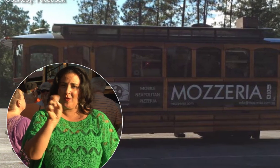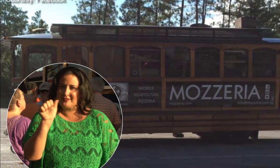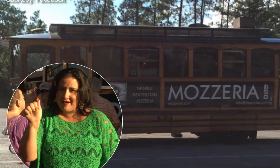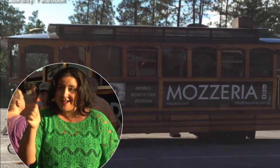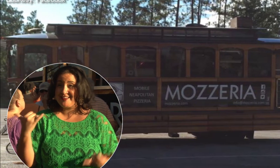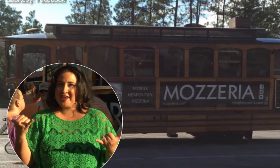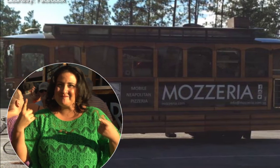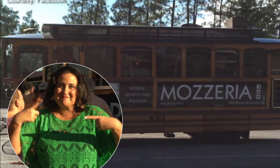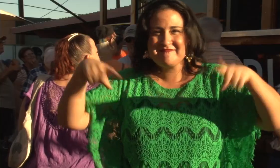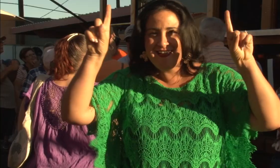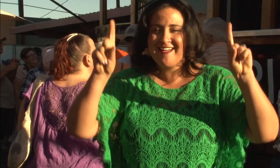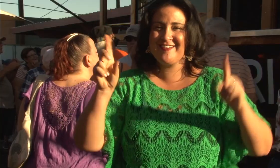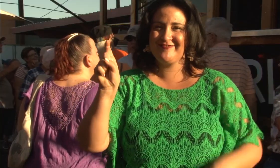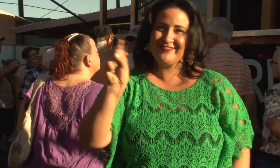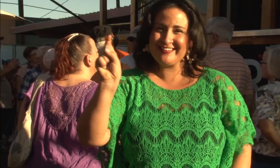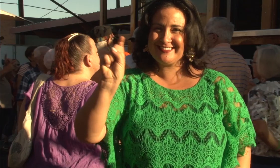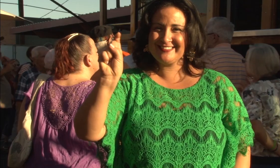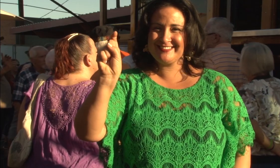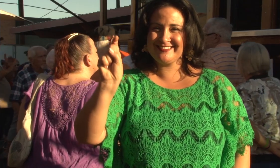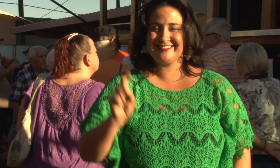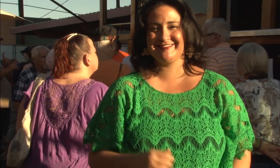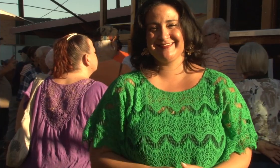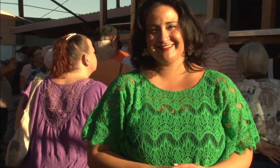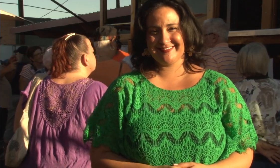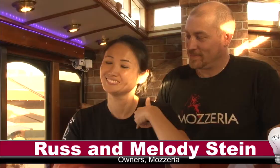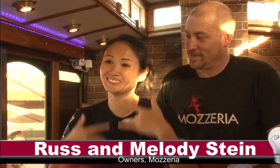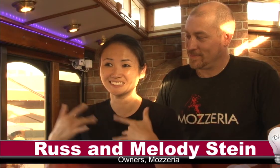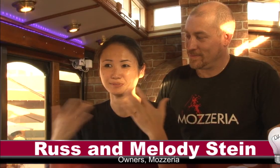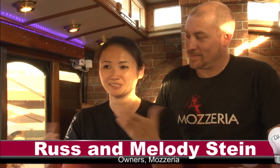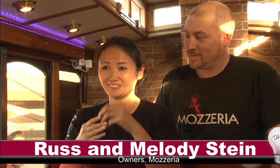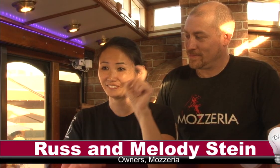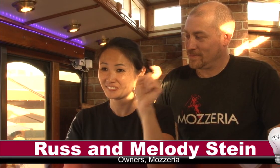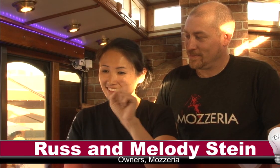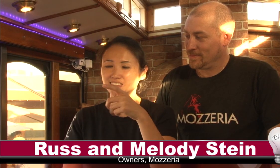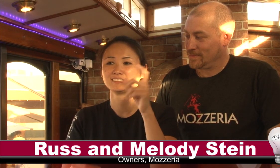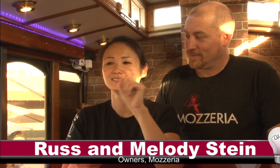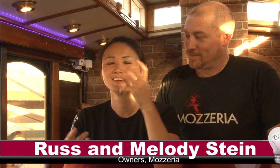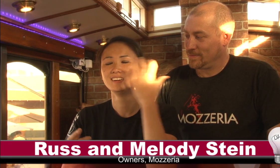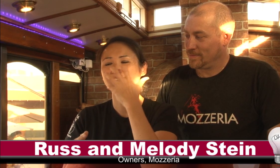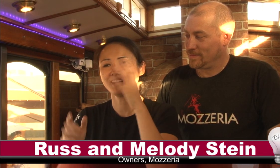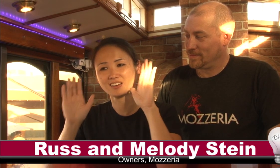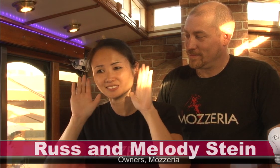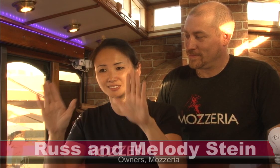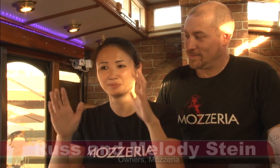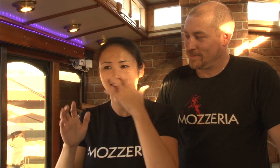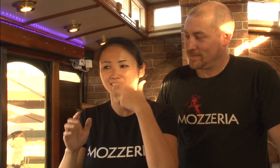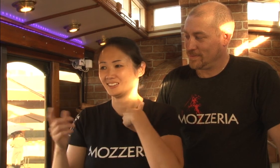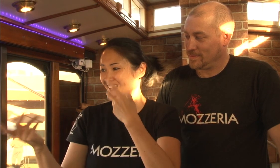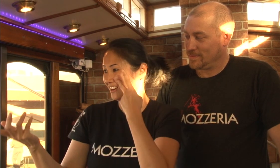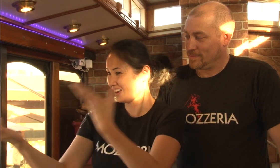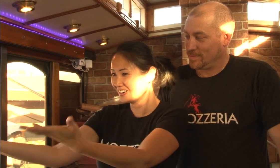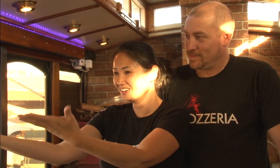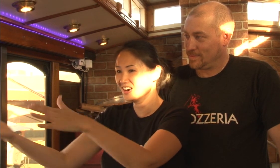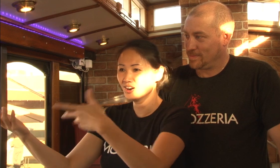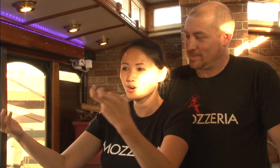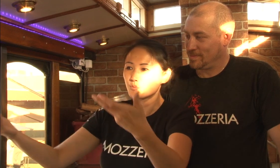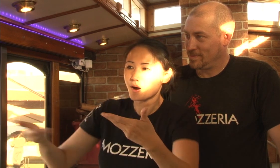Now, they just got into Phoenix. Melody: "We're excited to be here in phoenix what a wonderful crowd – everyones here